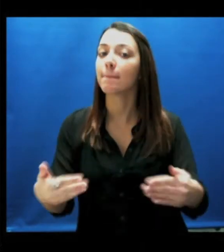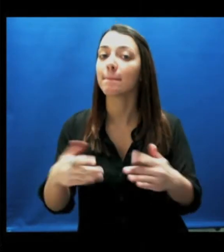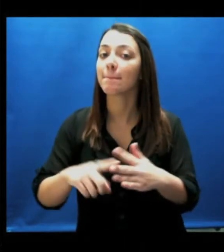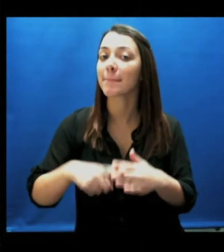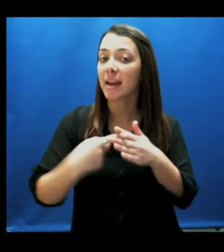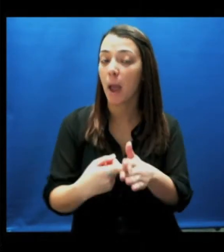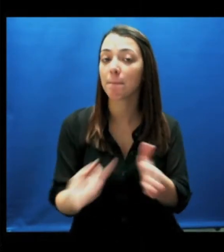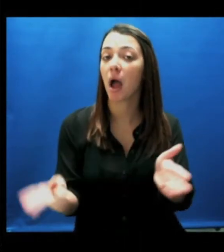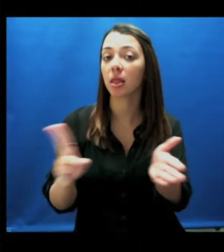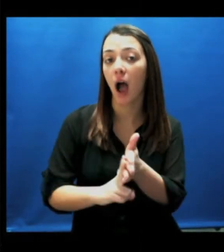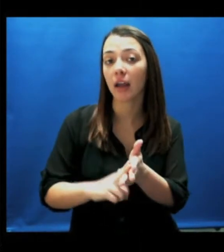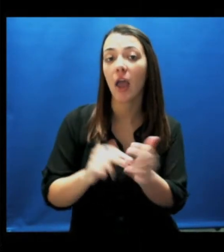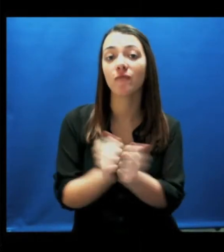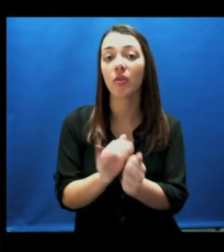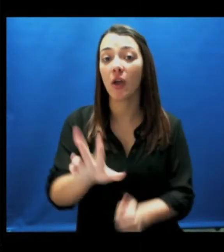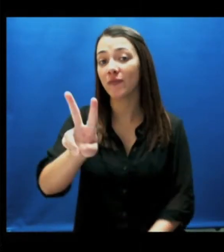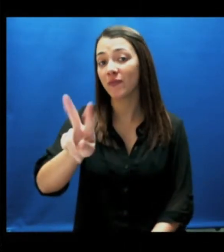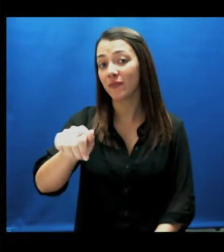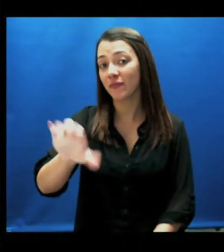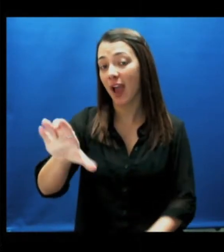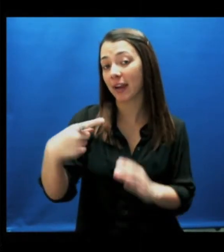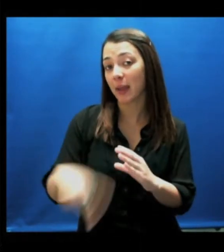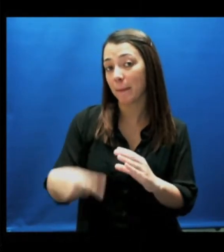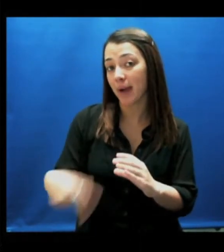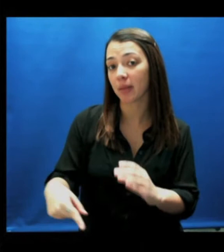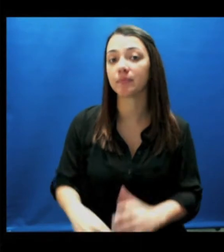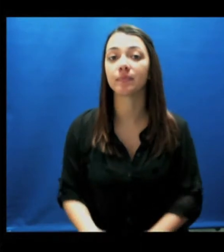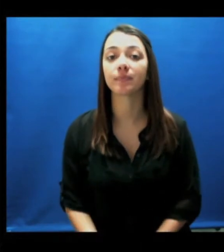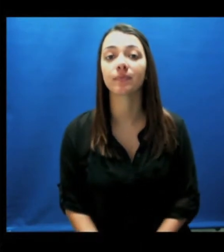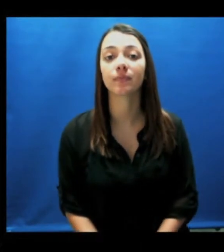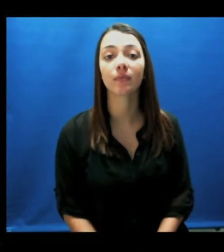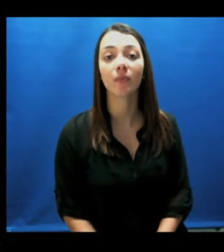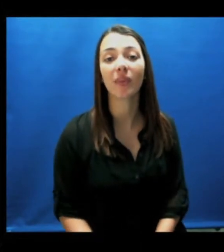Begin by logging onto your VAC gmail account